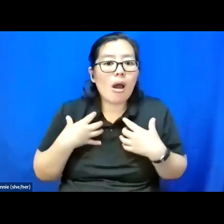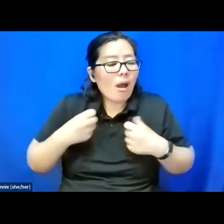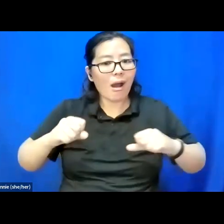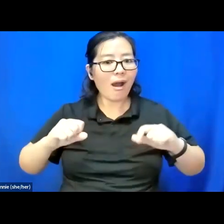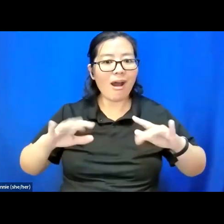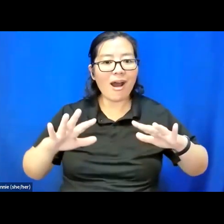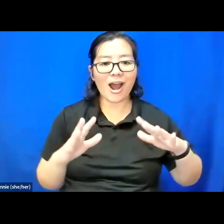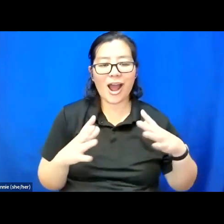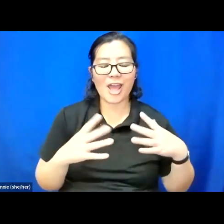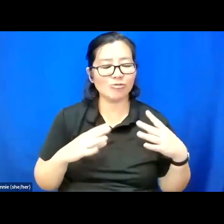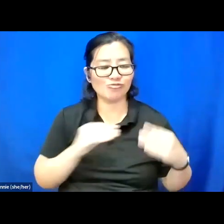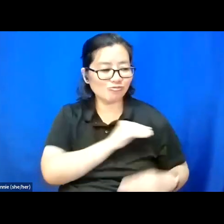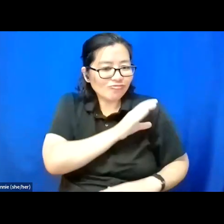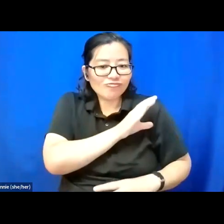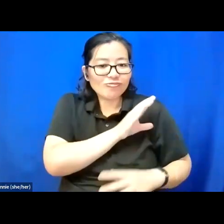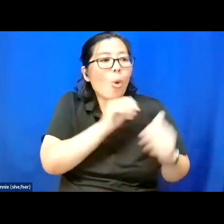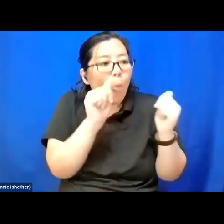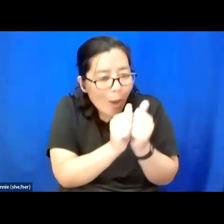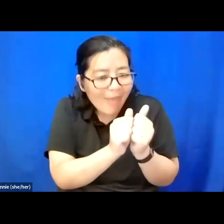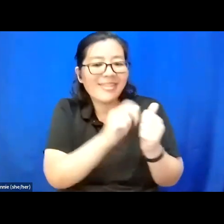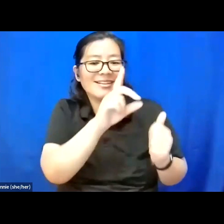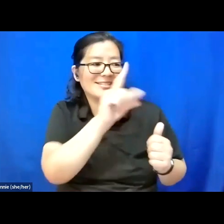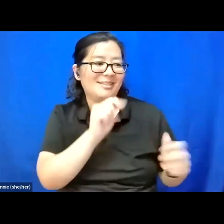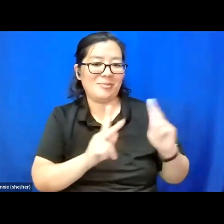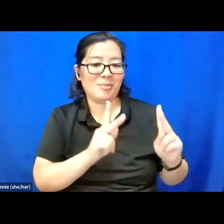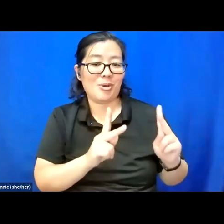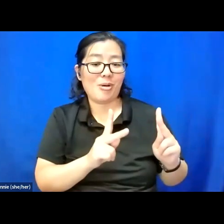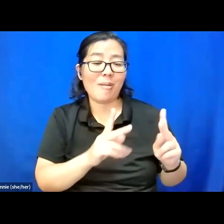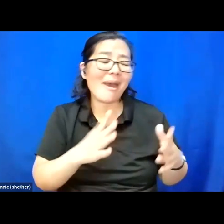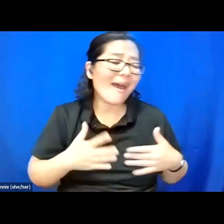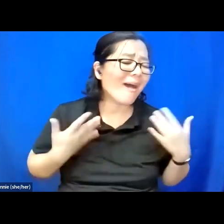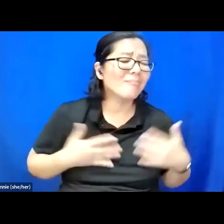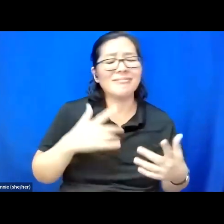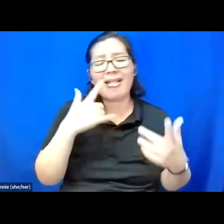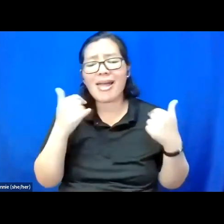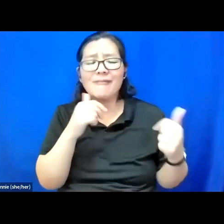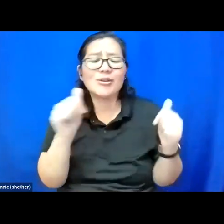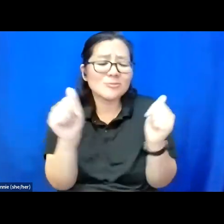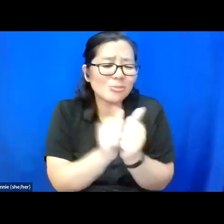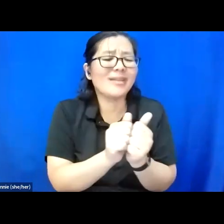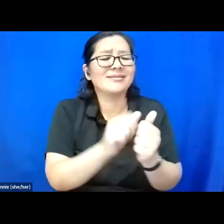I am never more happy and laughing than I am with other disabled people, particularly those